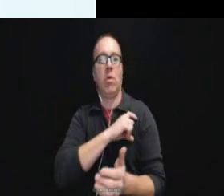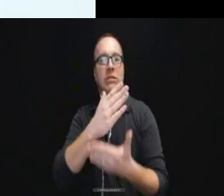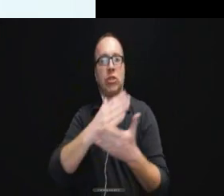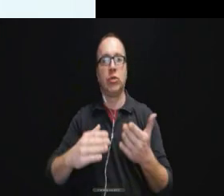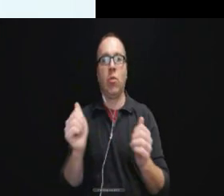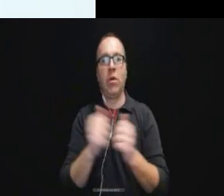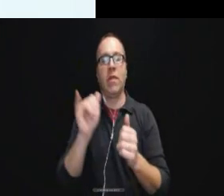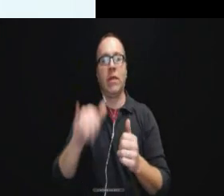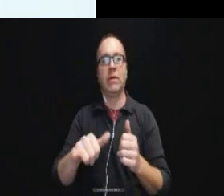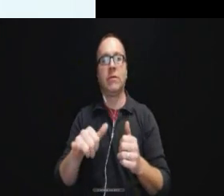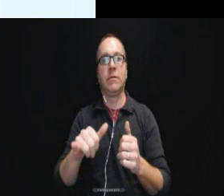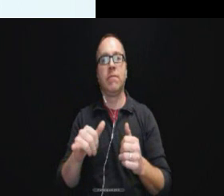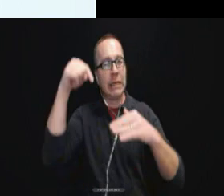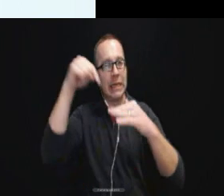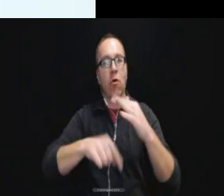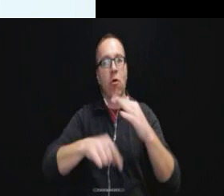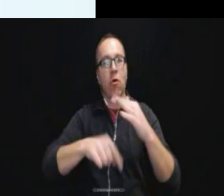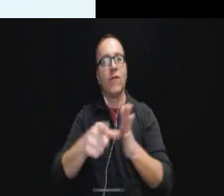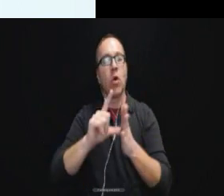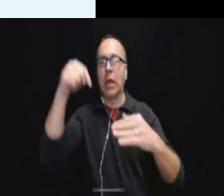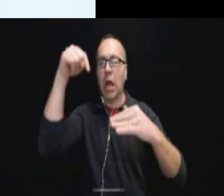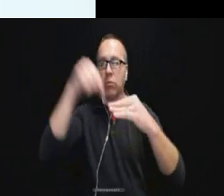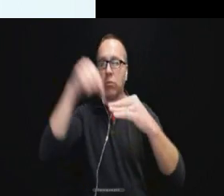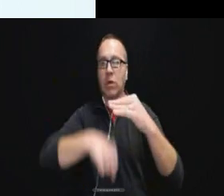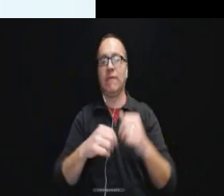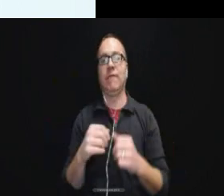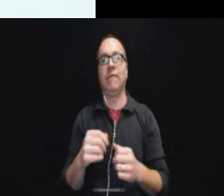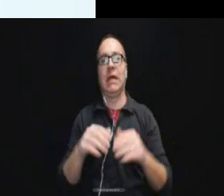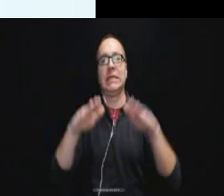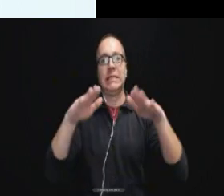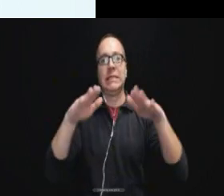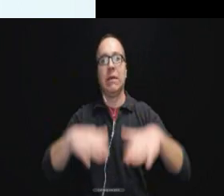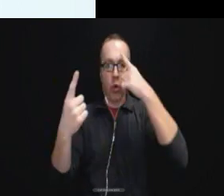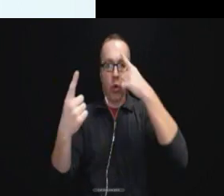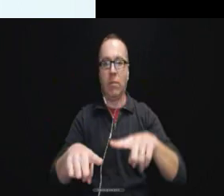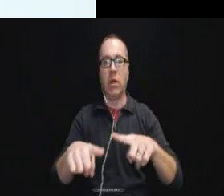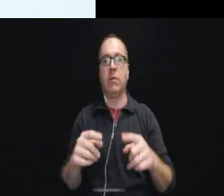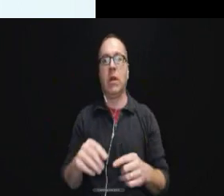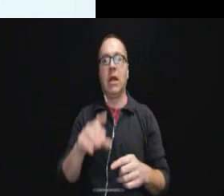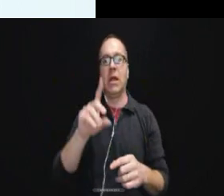review of a comprehensive settlement agreement from the Department of Justice.